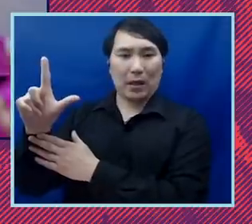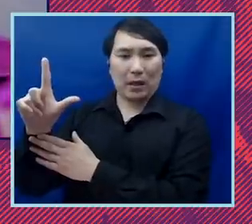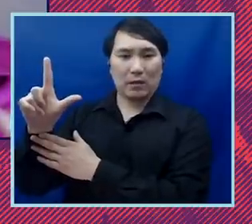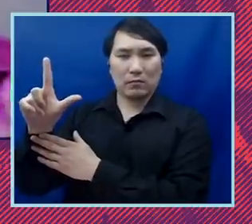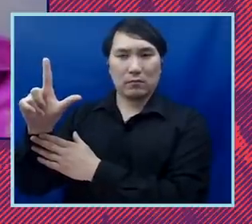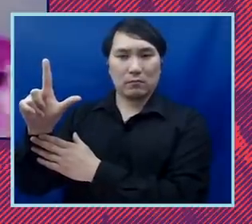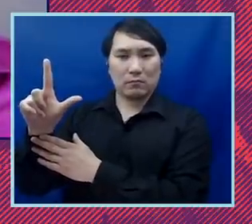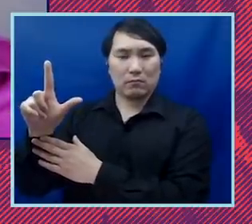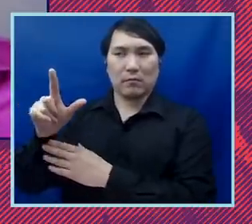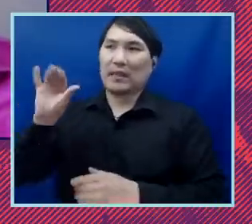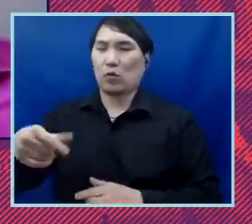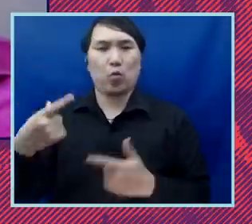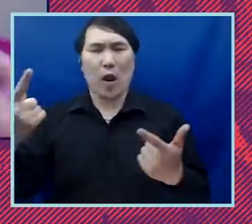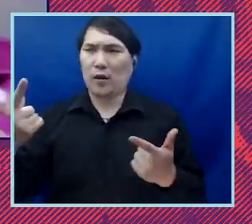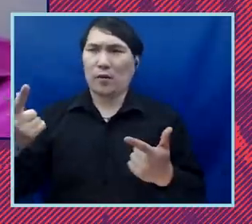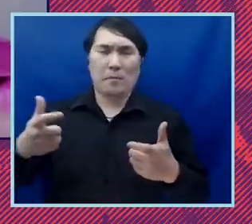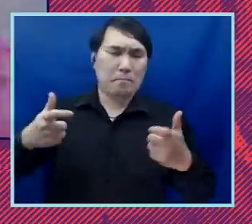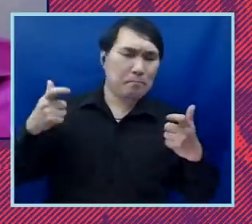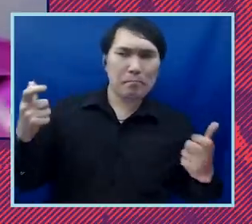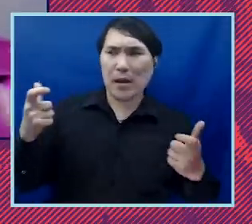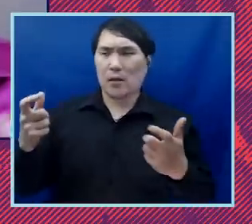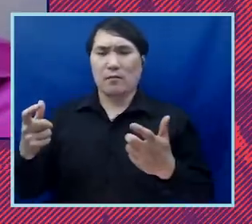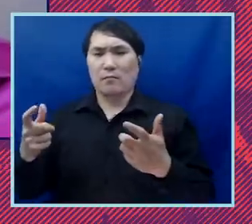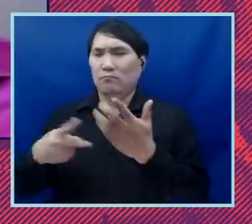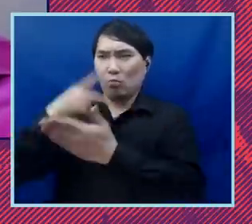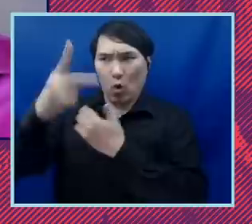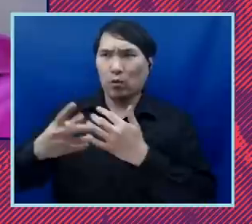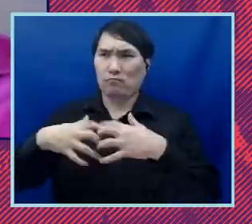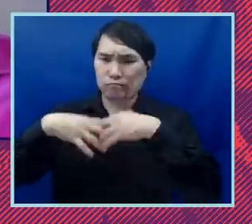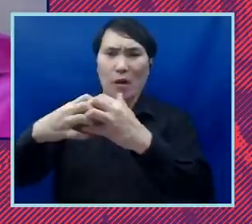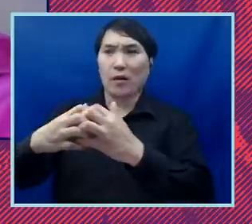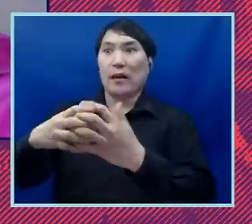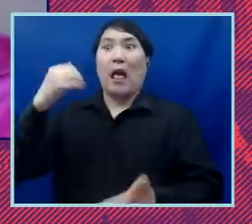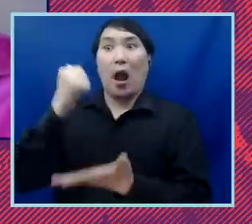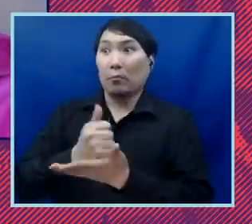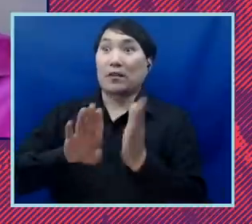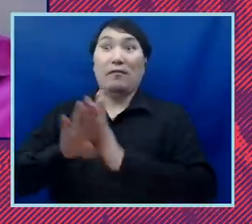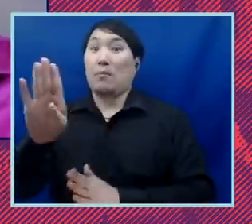of the major drivers to create an american middle class um for veterans coming home from the war